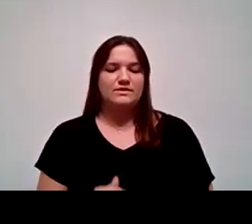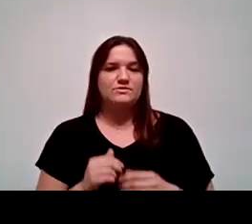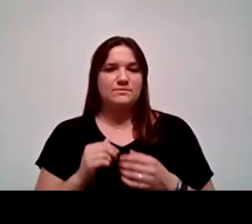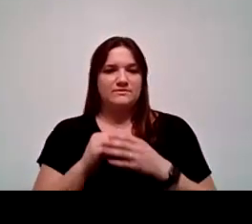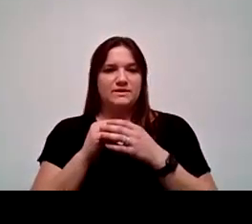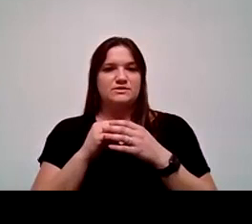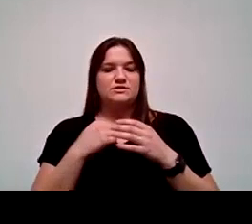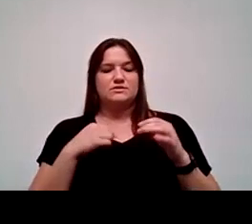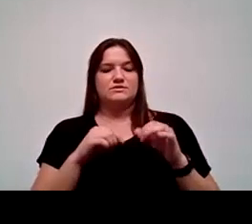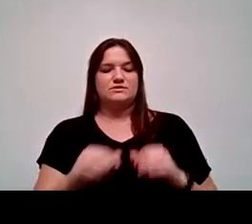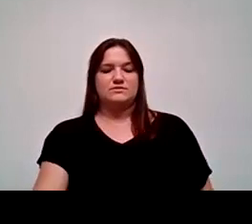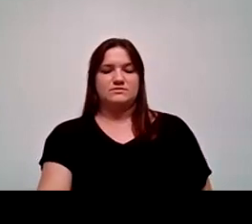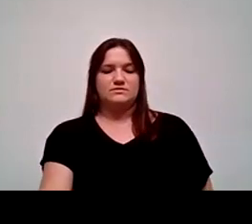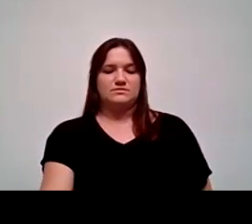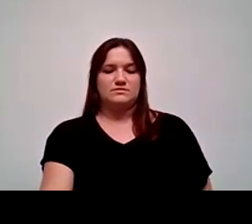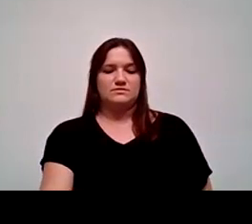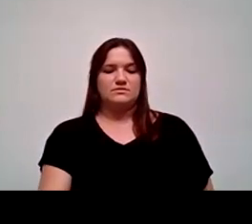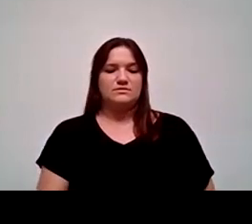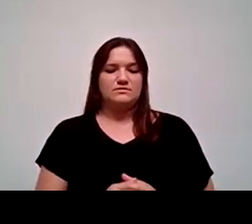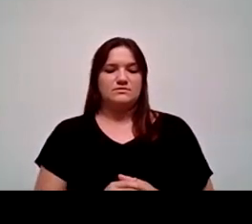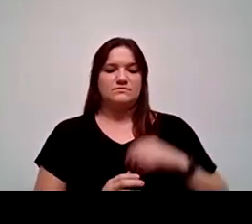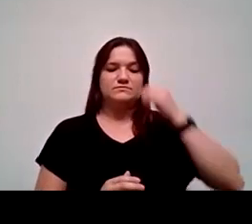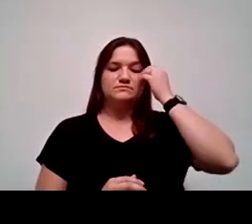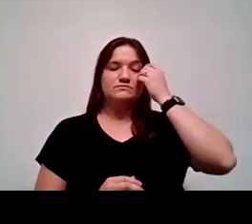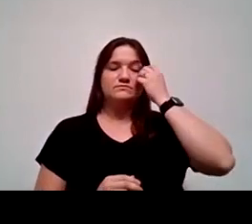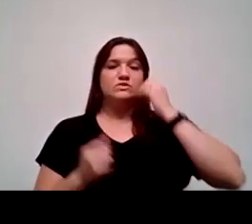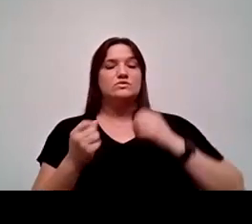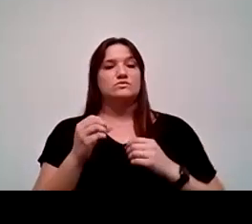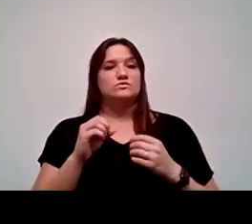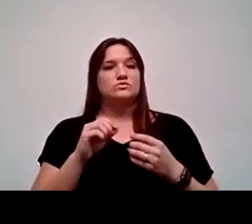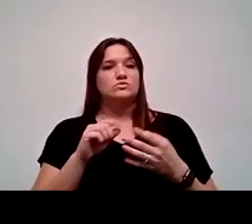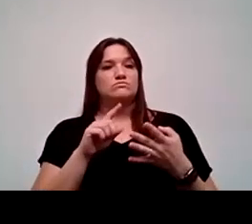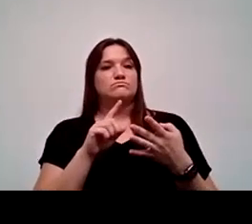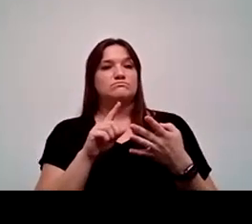Reyna and with Dr. Pimentel. So for question number two, as a reminder,